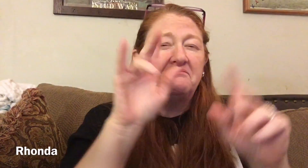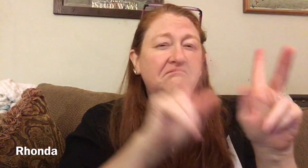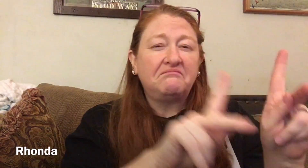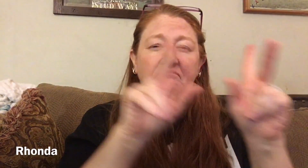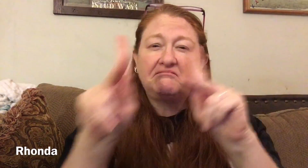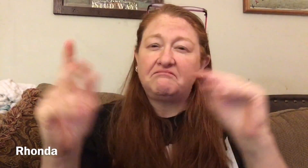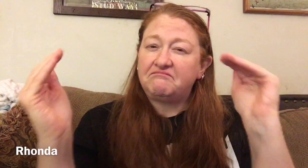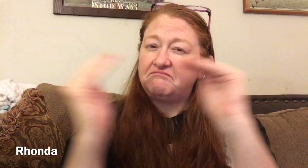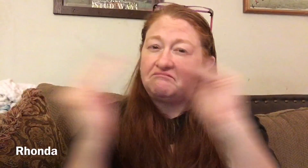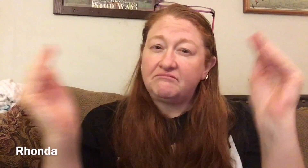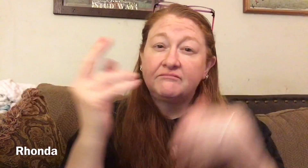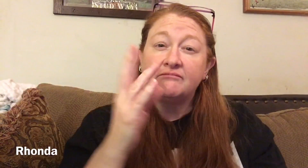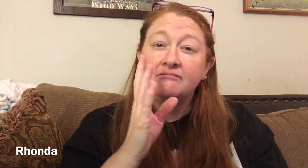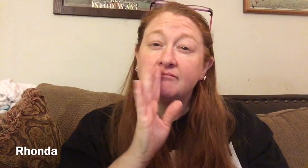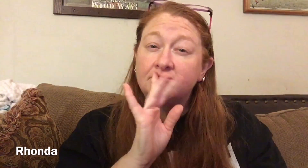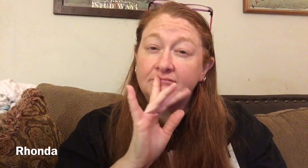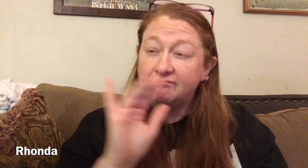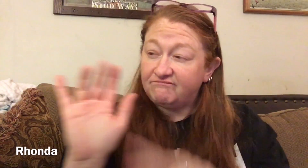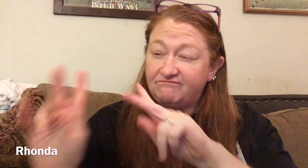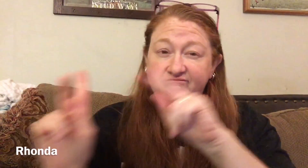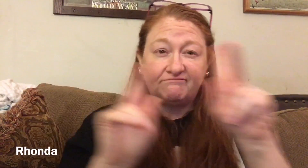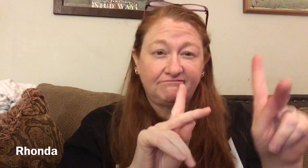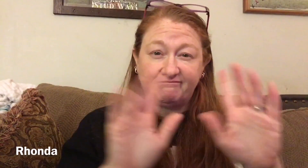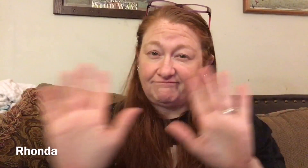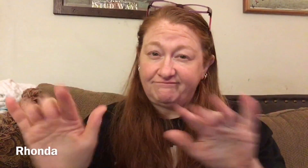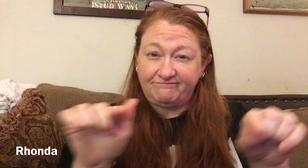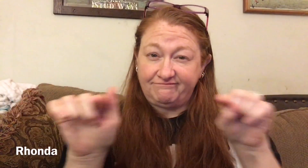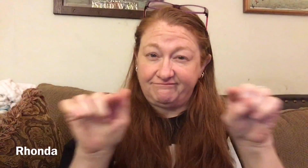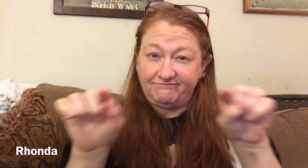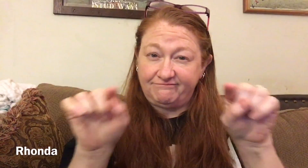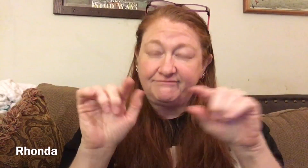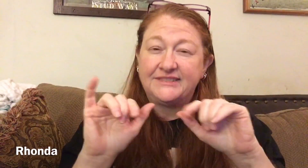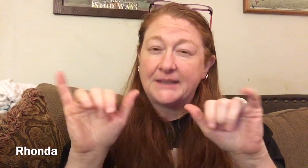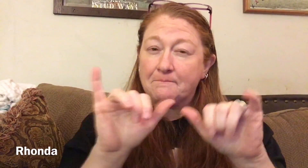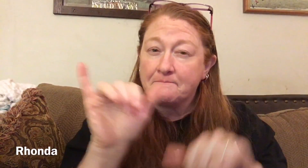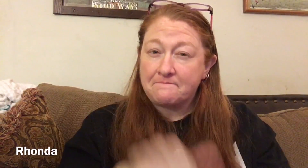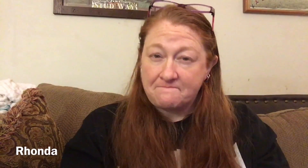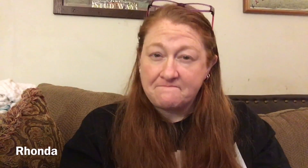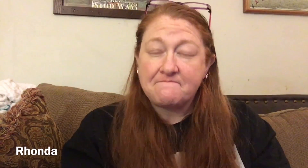Signing is equivalent to speaking. They are the same.